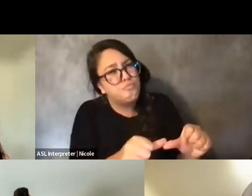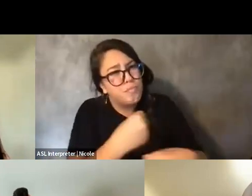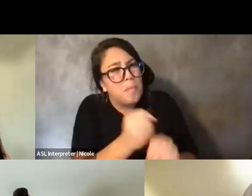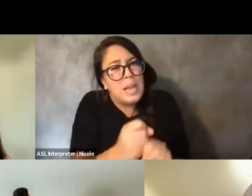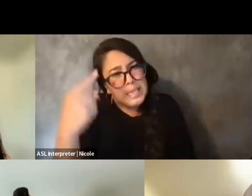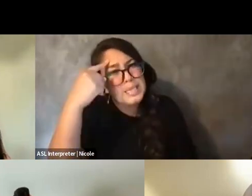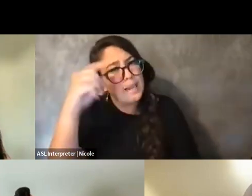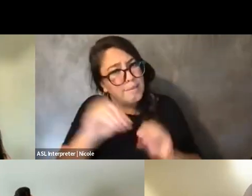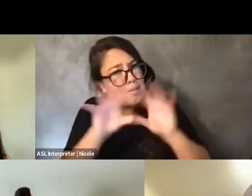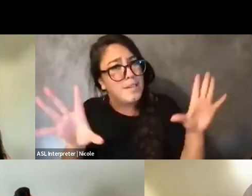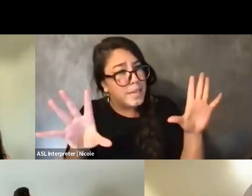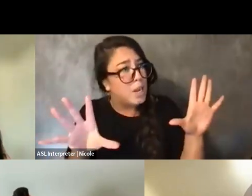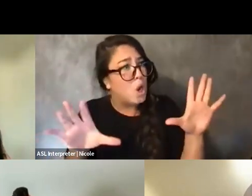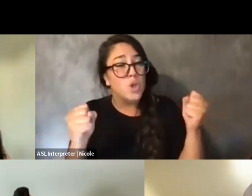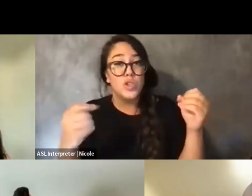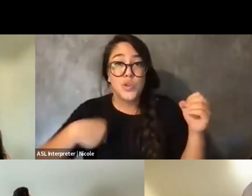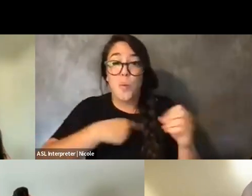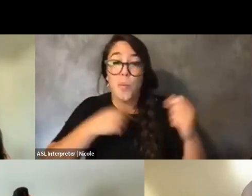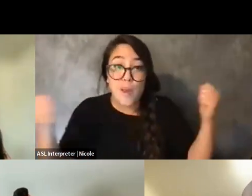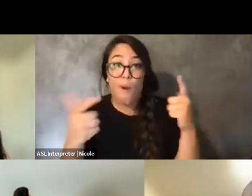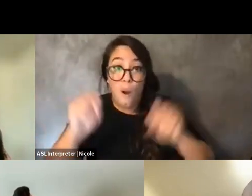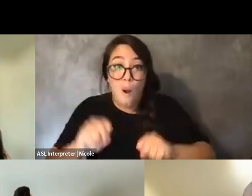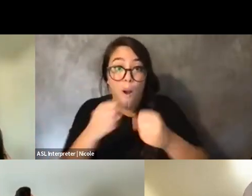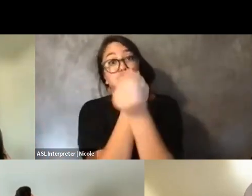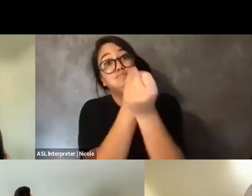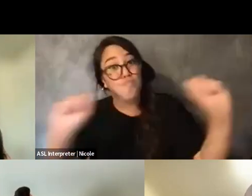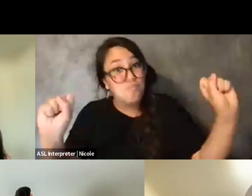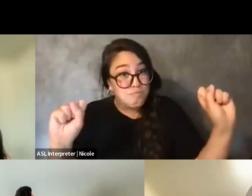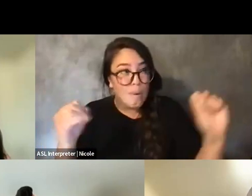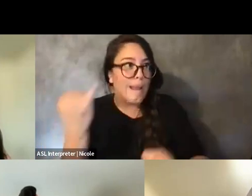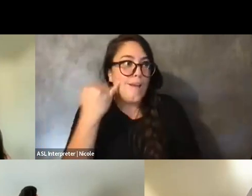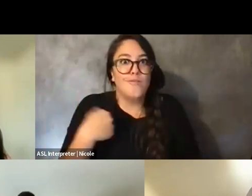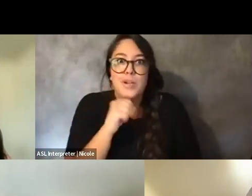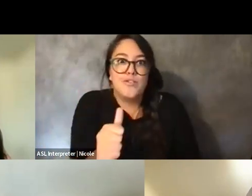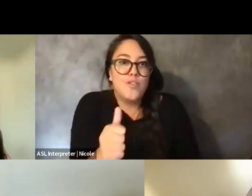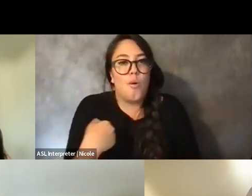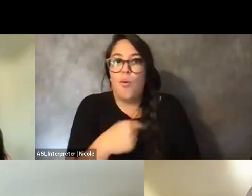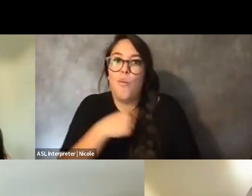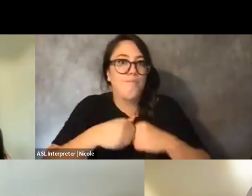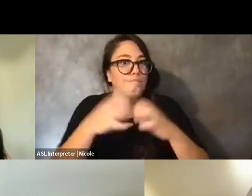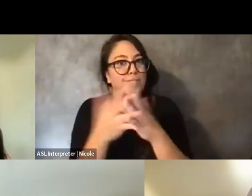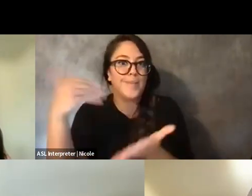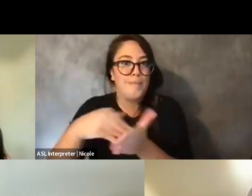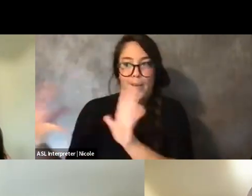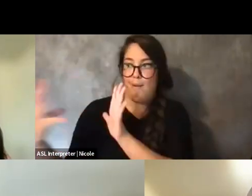Otherwise, we're just about to be recreating the same thing we're trying to get away from.